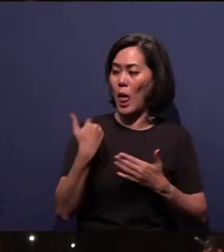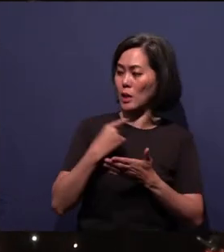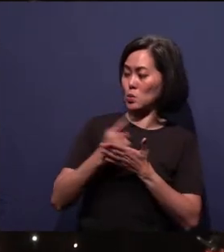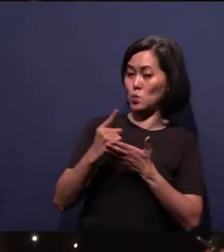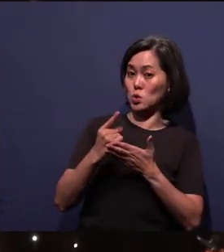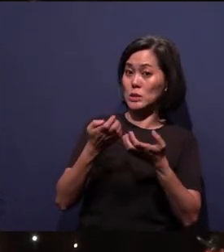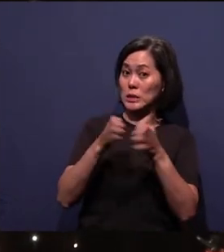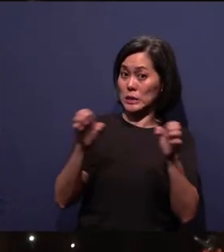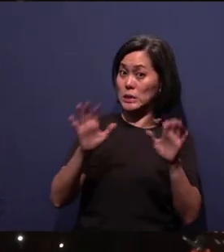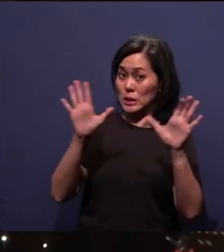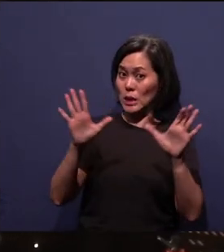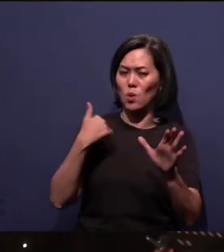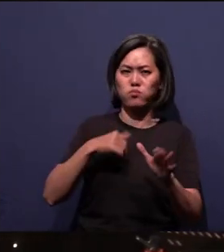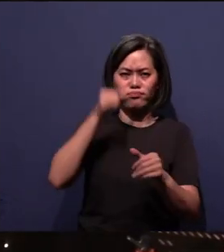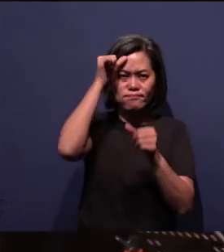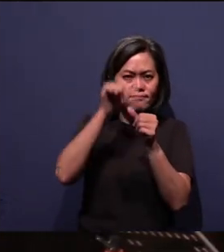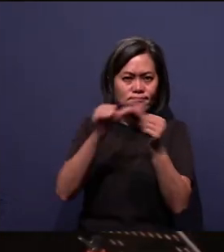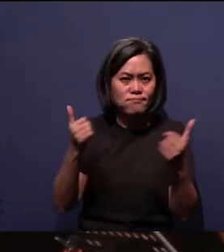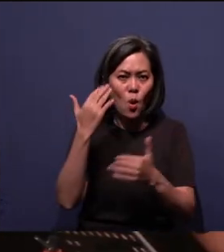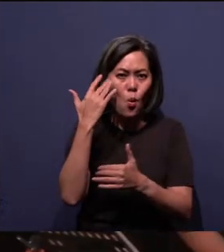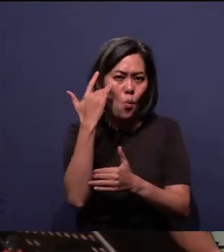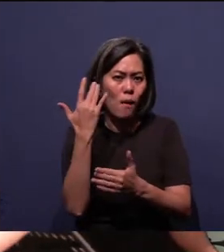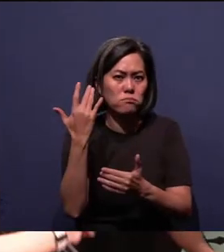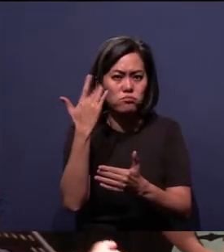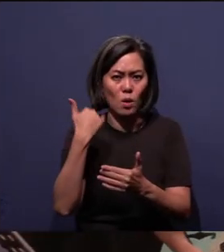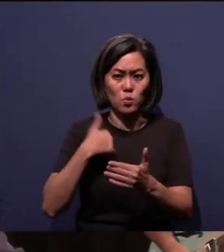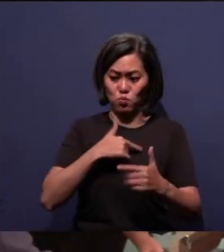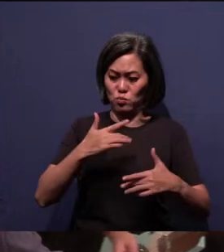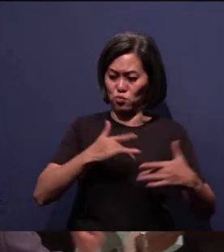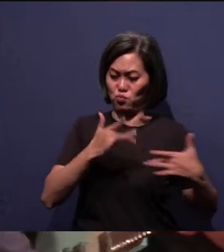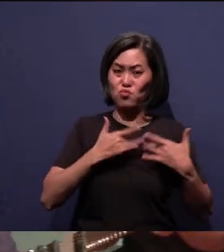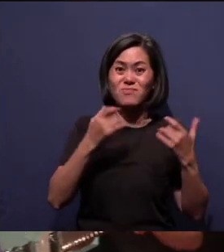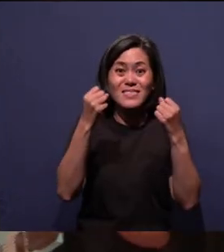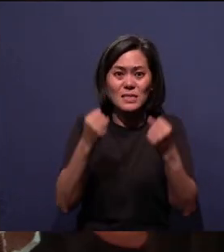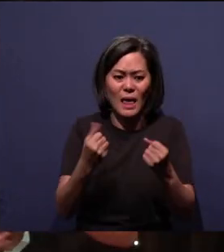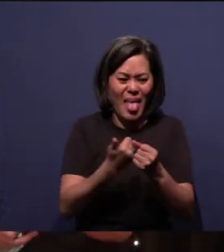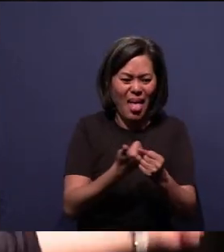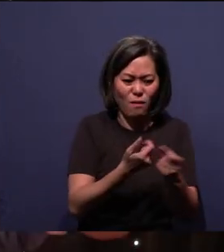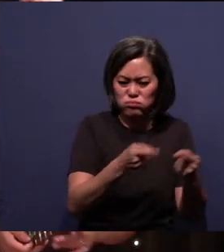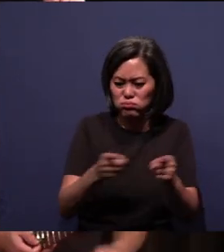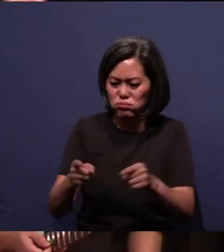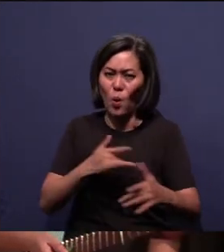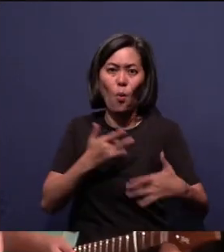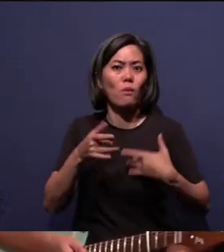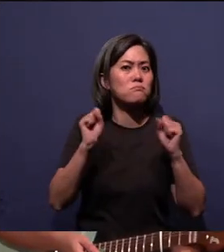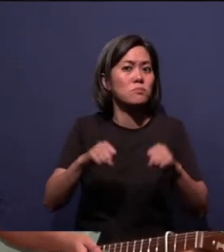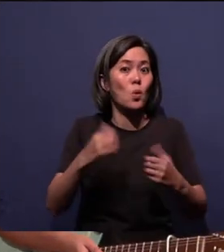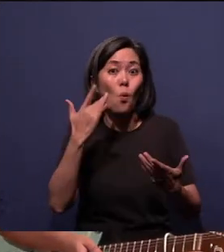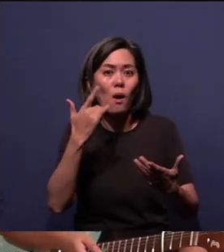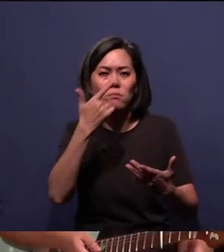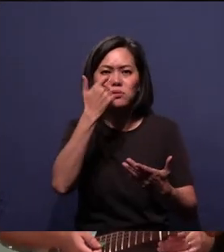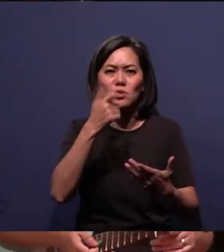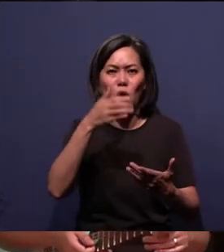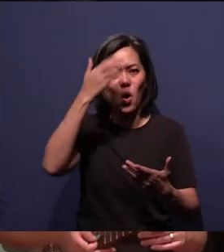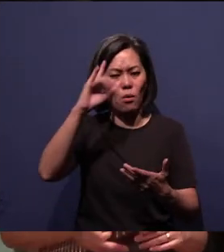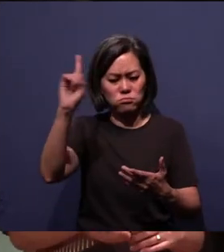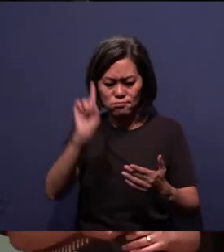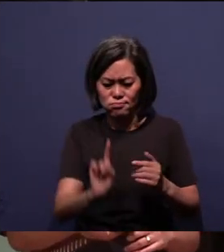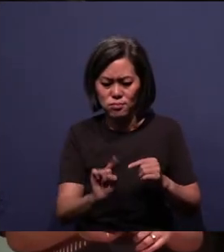we were reminded of why, why we can rejoice in every circumstance. Because our God came down to this earth full of sin,